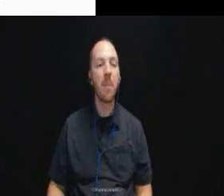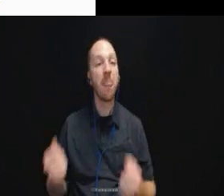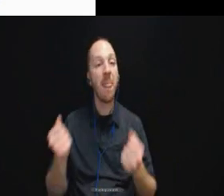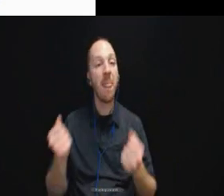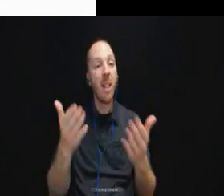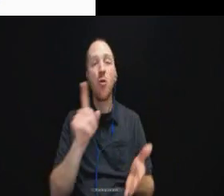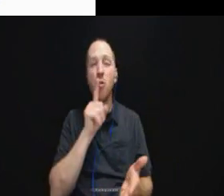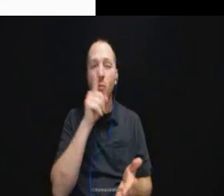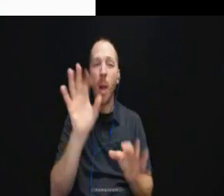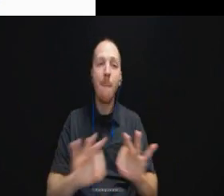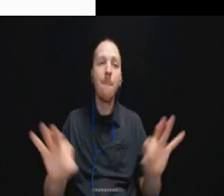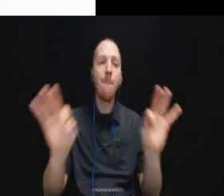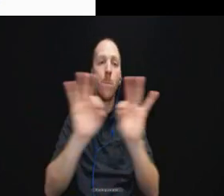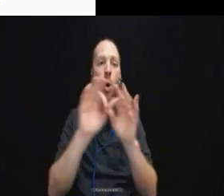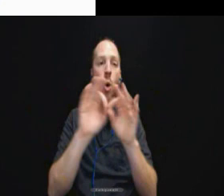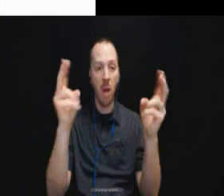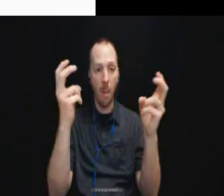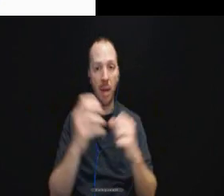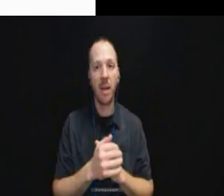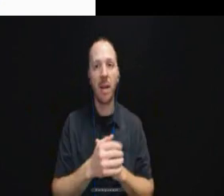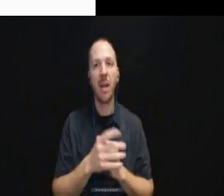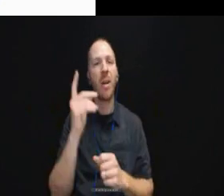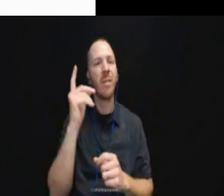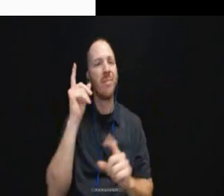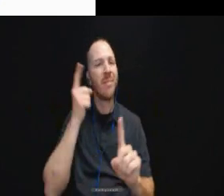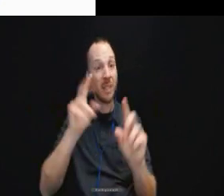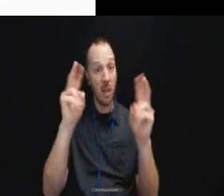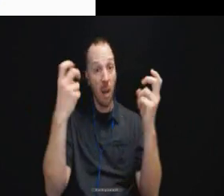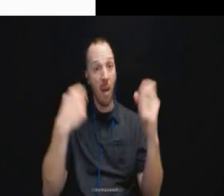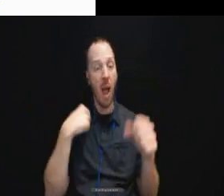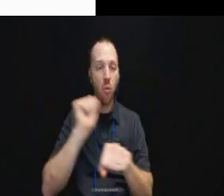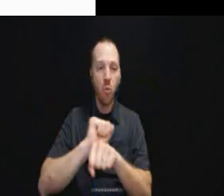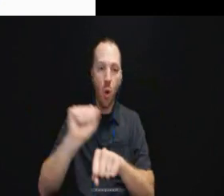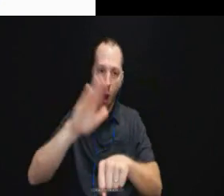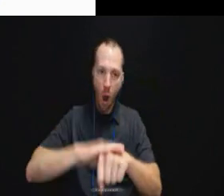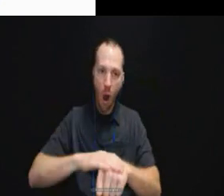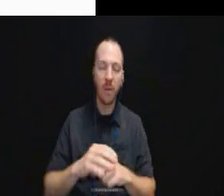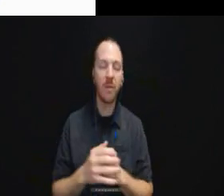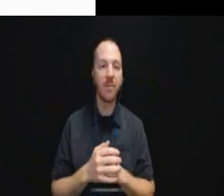It is one that I have been working on for the last decade or so.